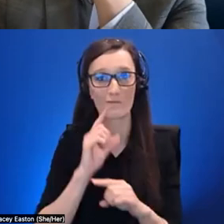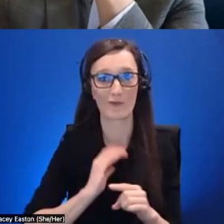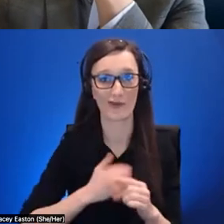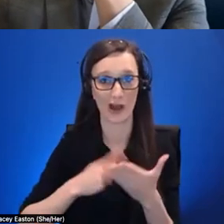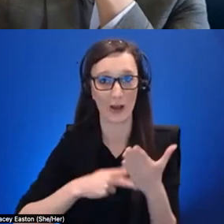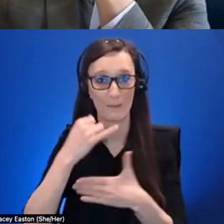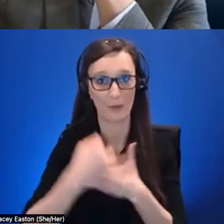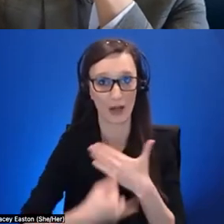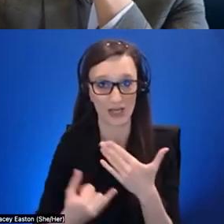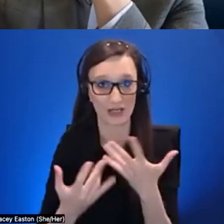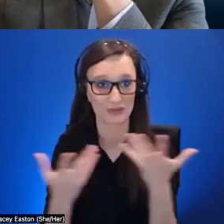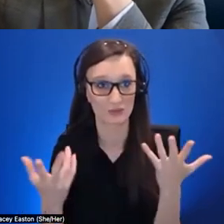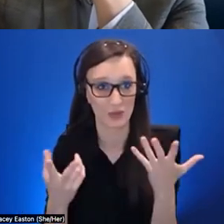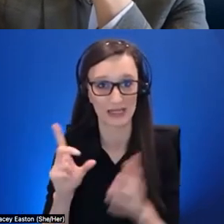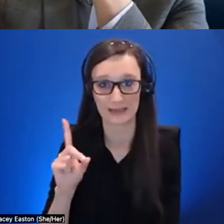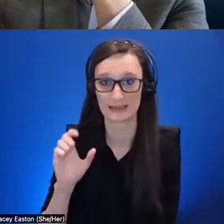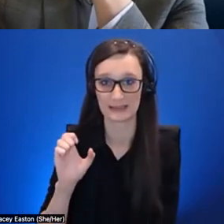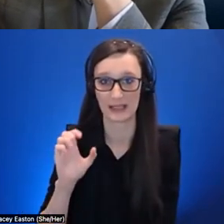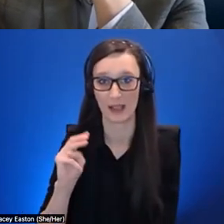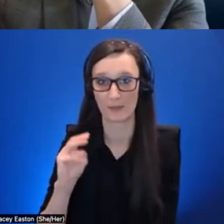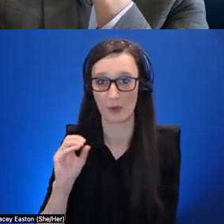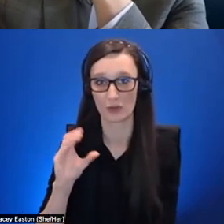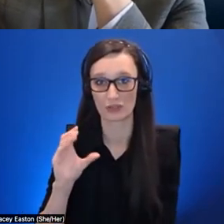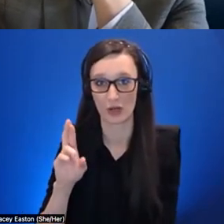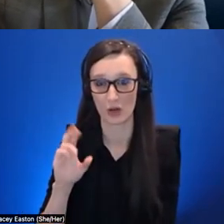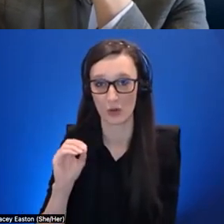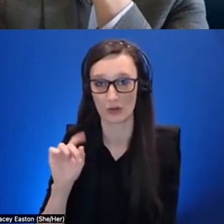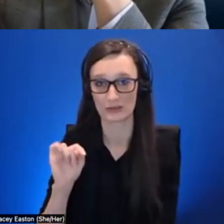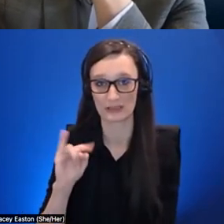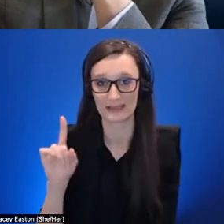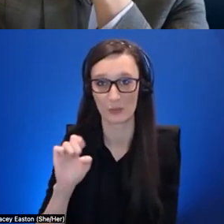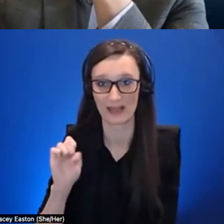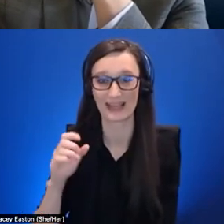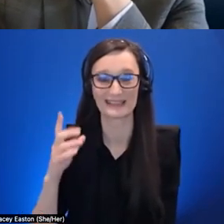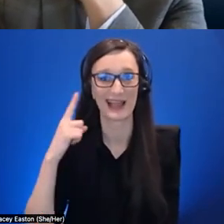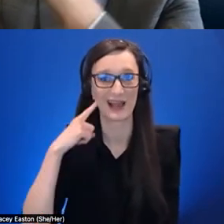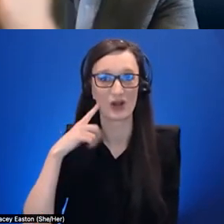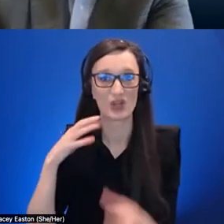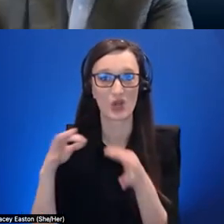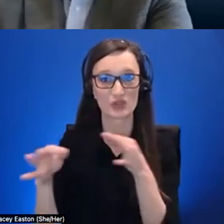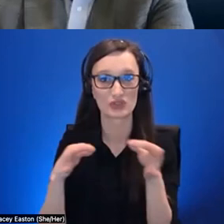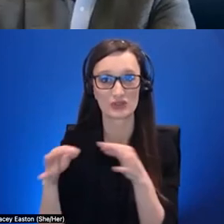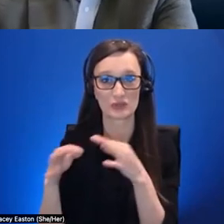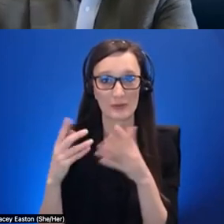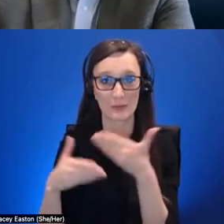uh this audio description creating process kind of like you described for 2d videos